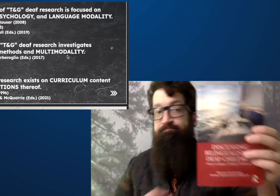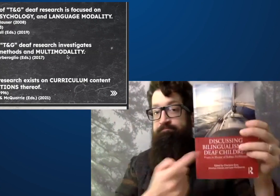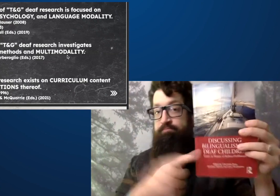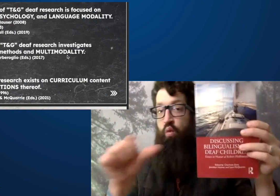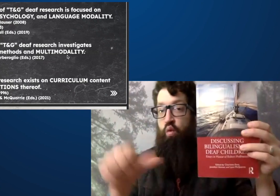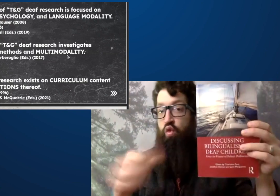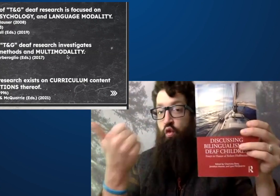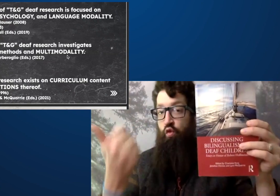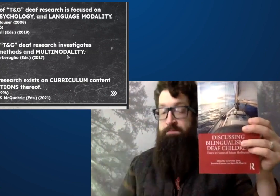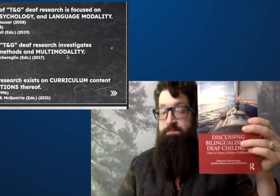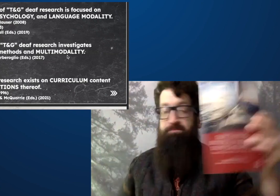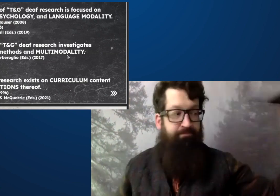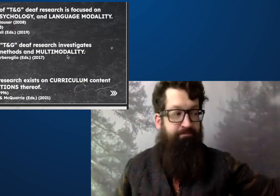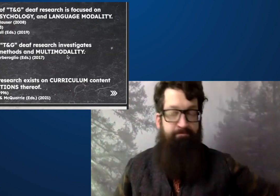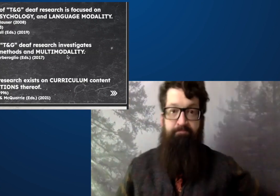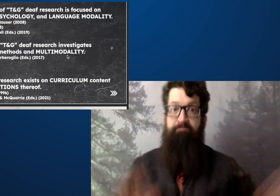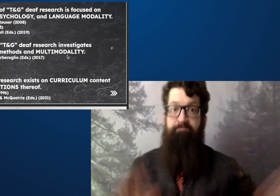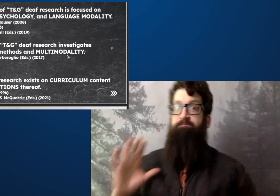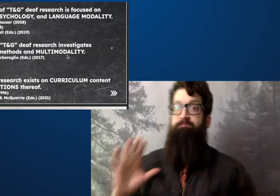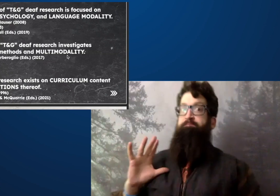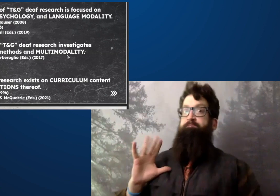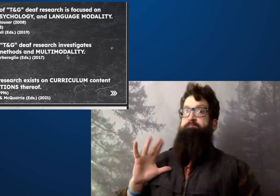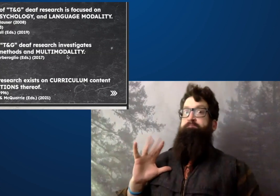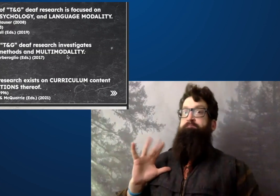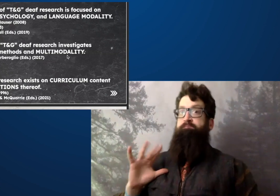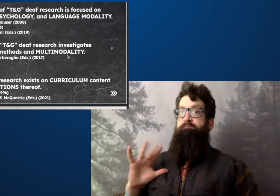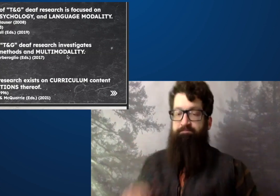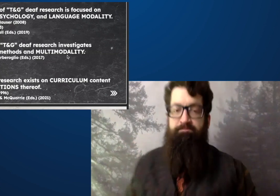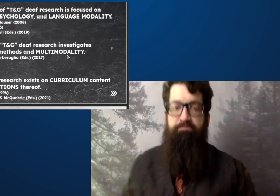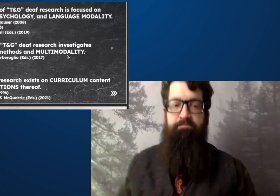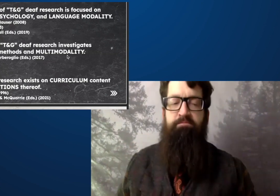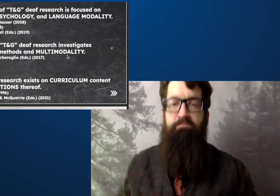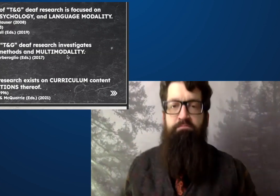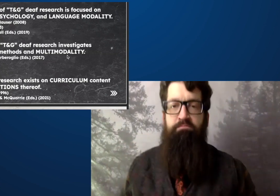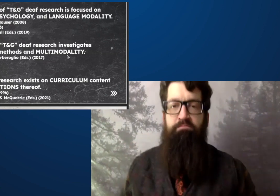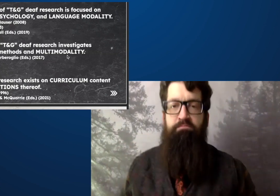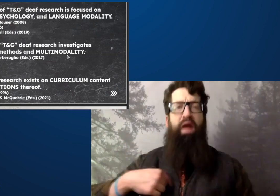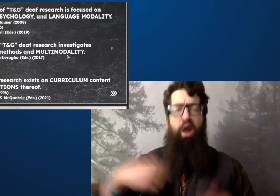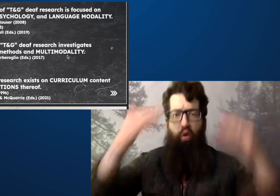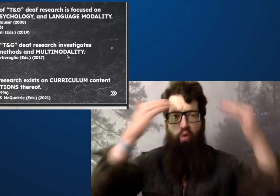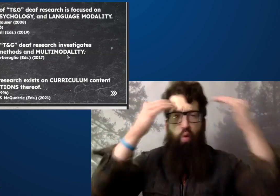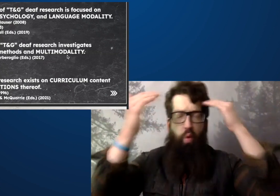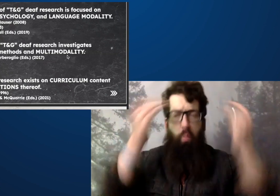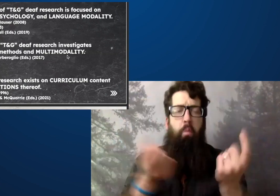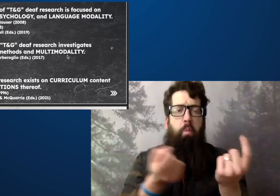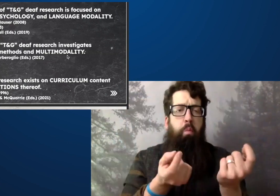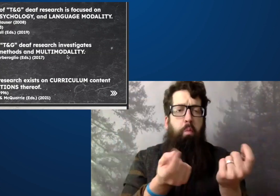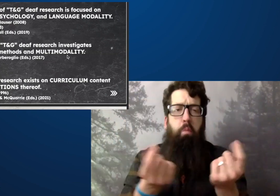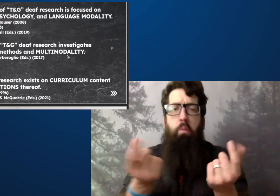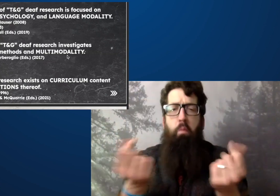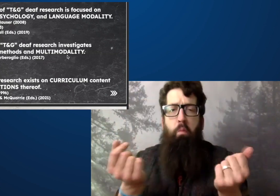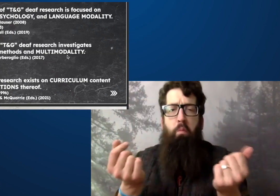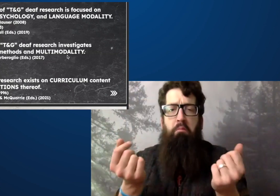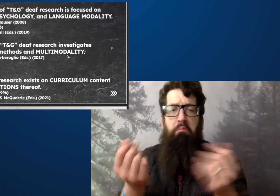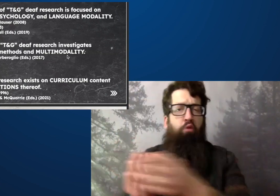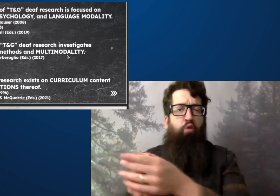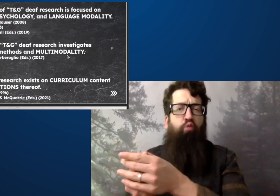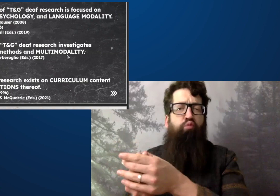right here discussing bilingualism with deaf children, which is a very good text.